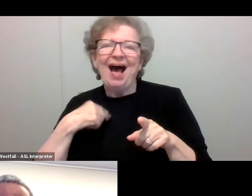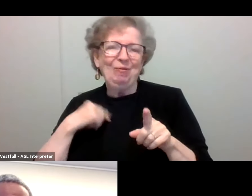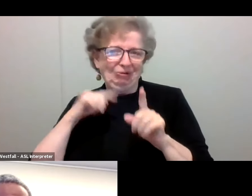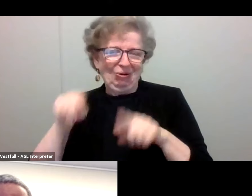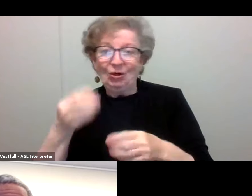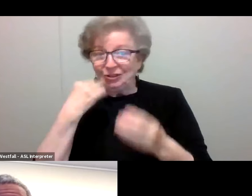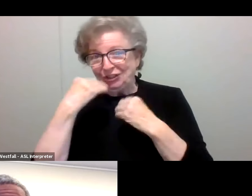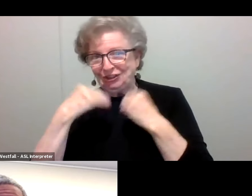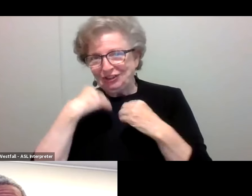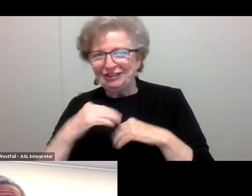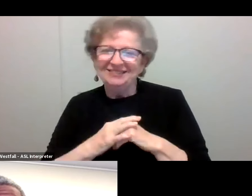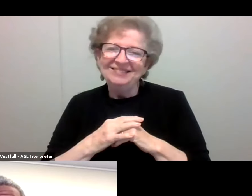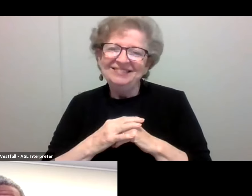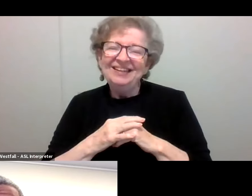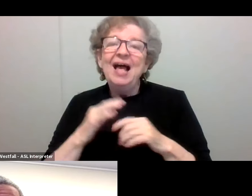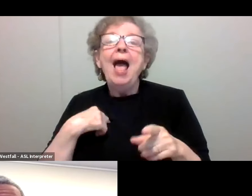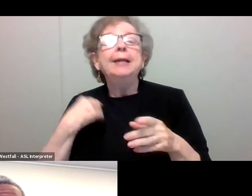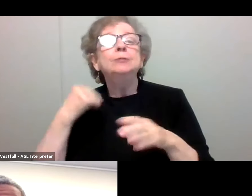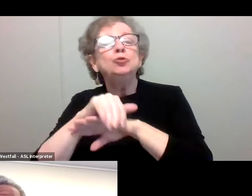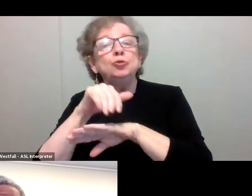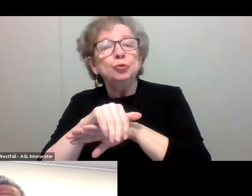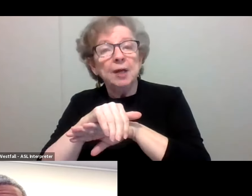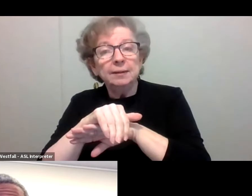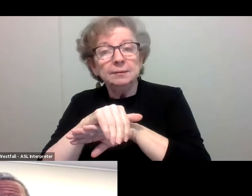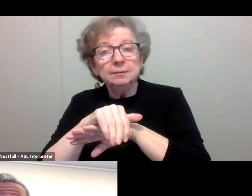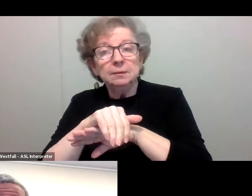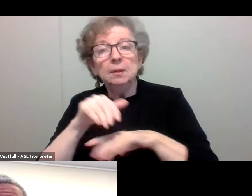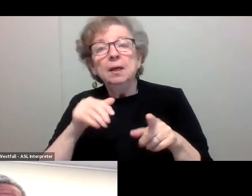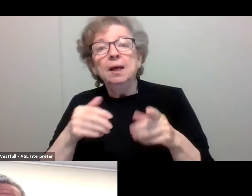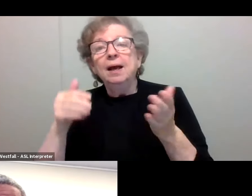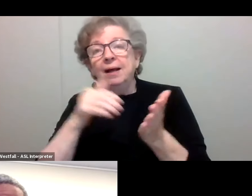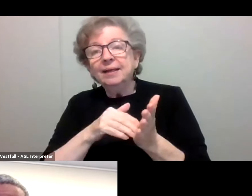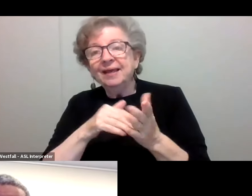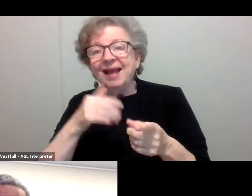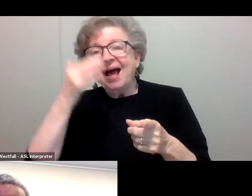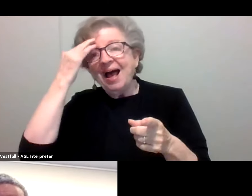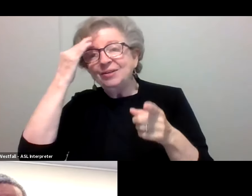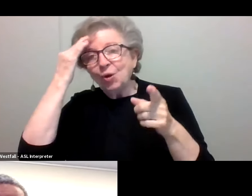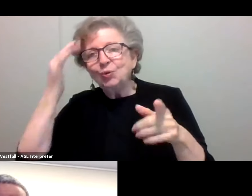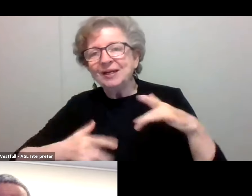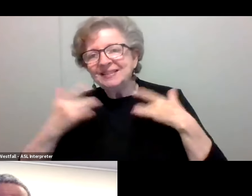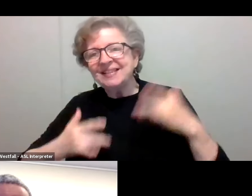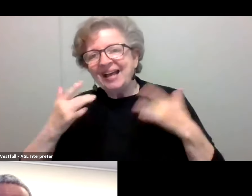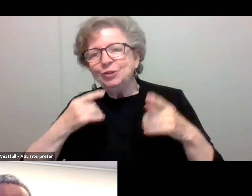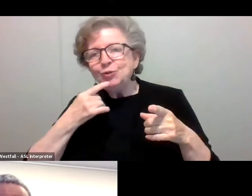But I would also say, even tonight there's an event that I know you are excited about. You mentioned it last week,